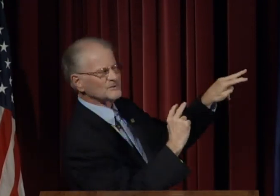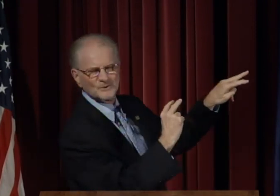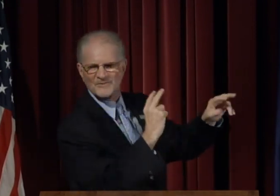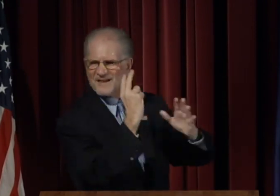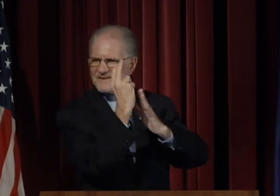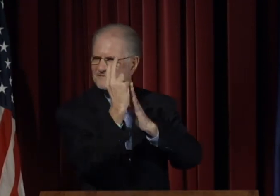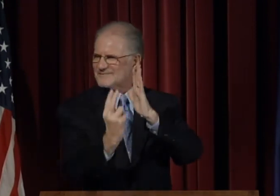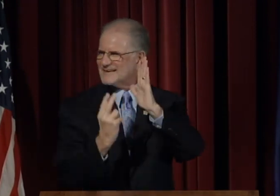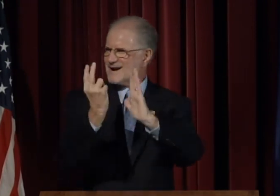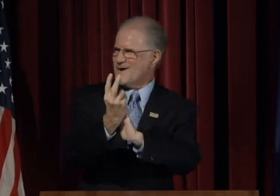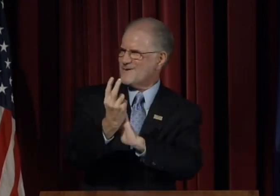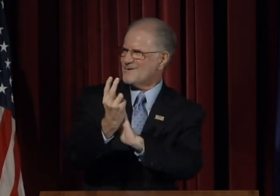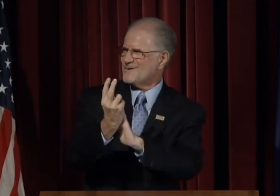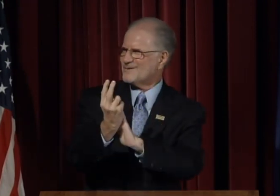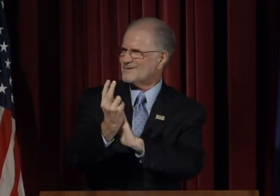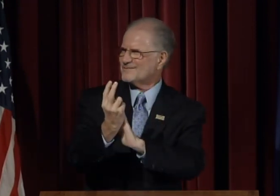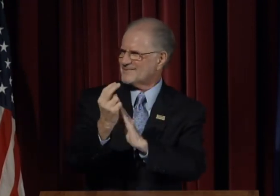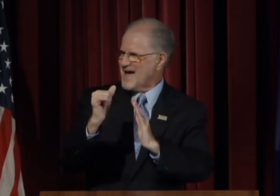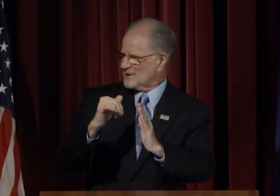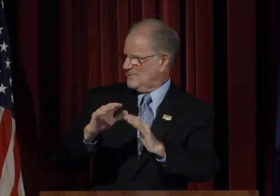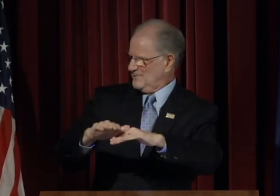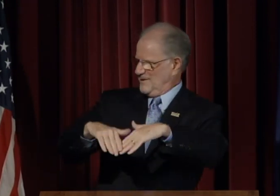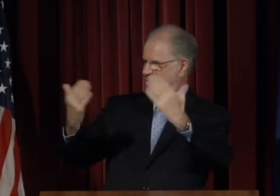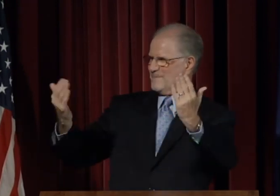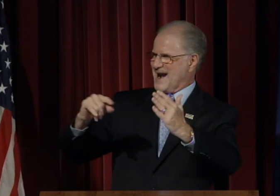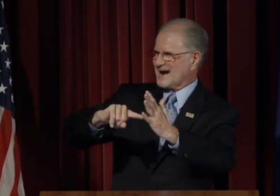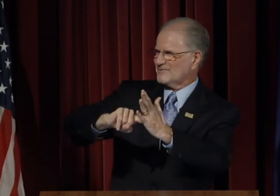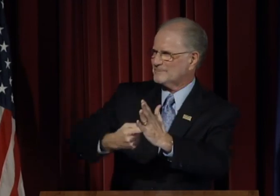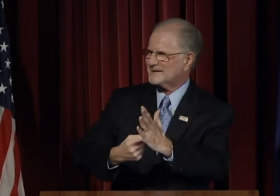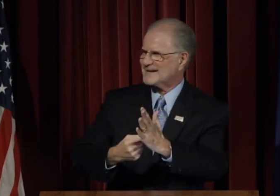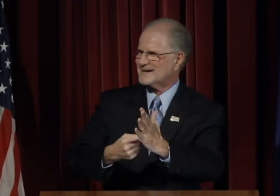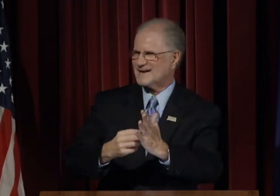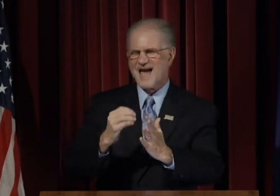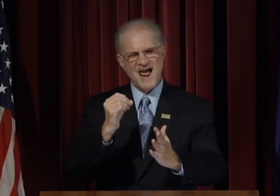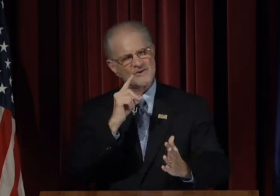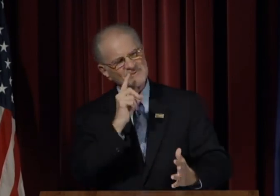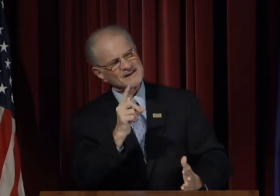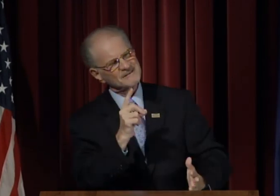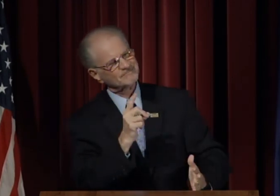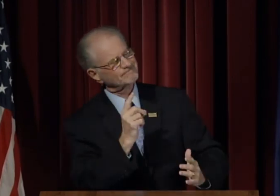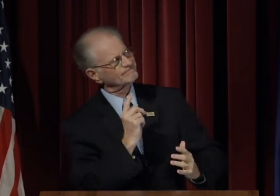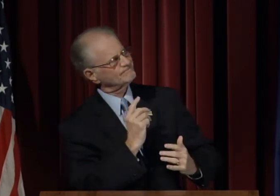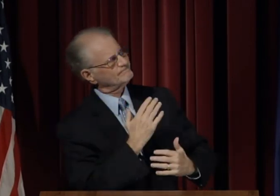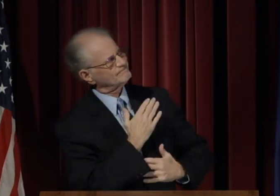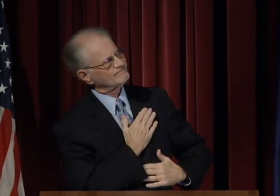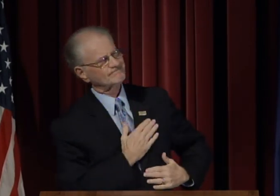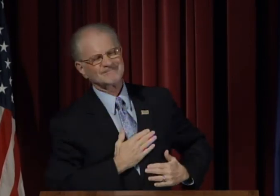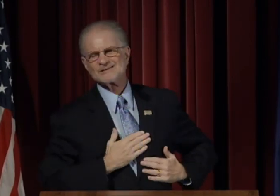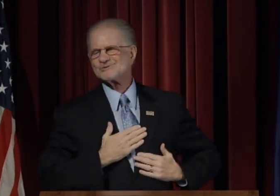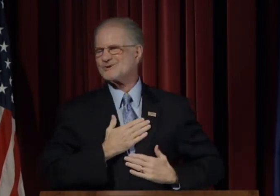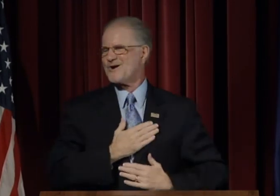As I close today, I want us all to view again the short video that opened the presentation today.